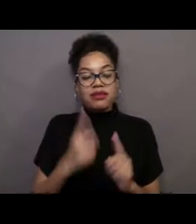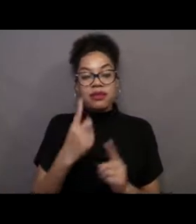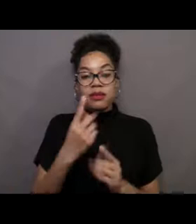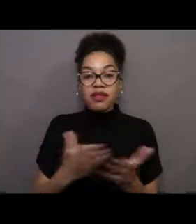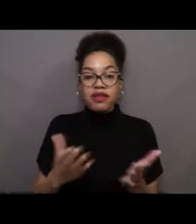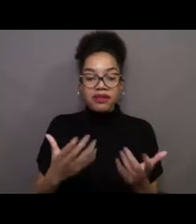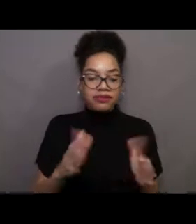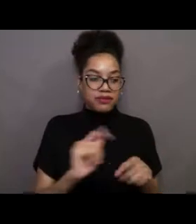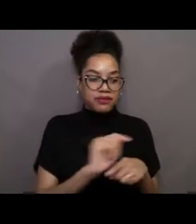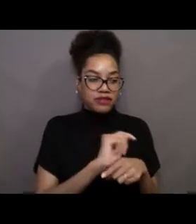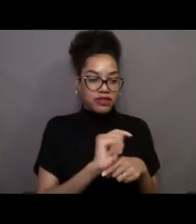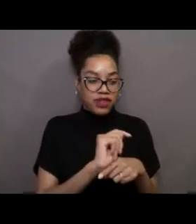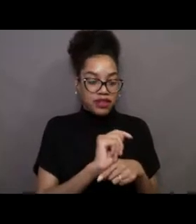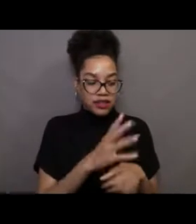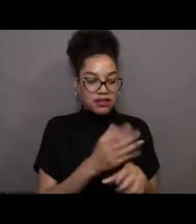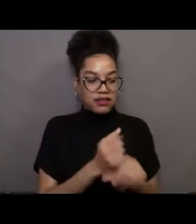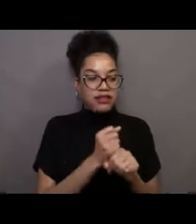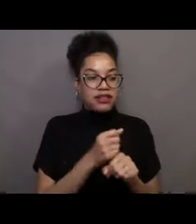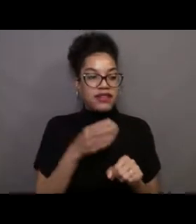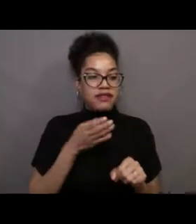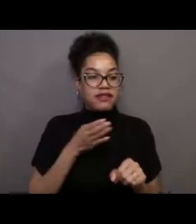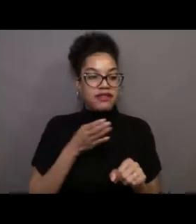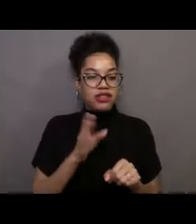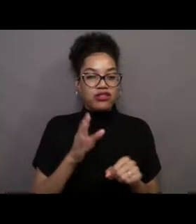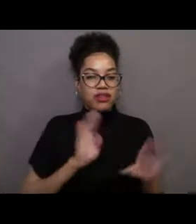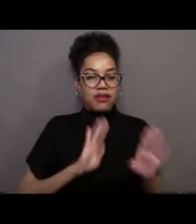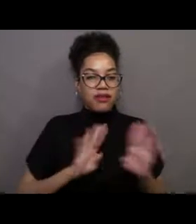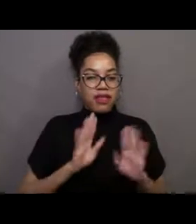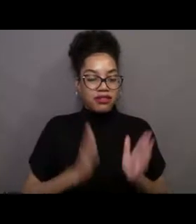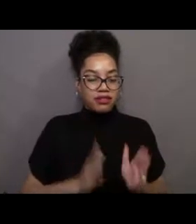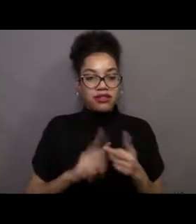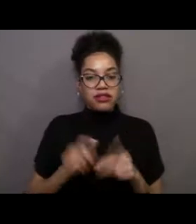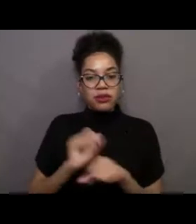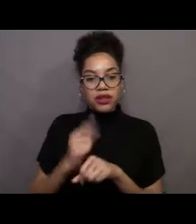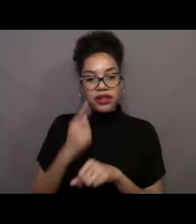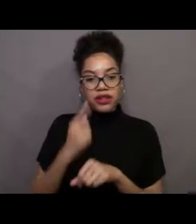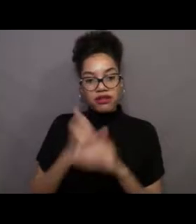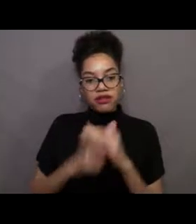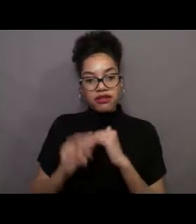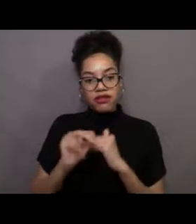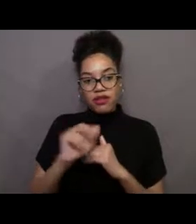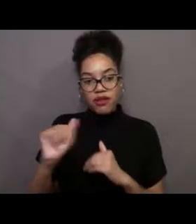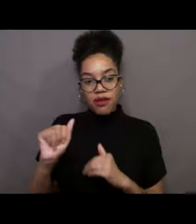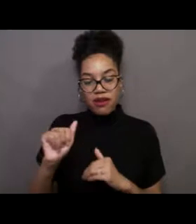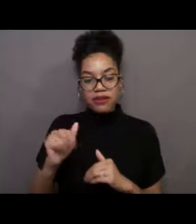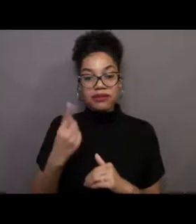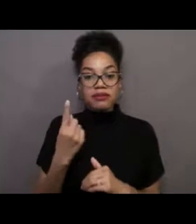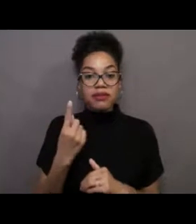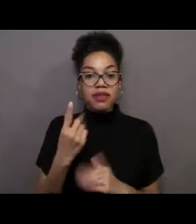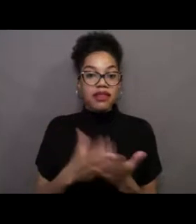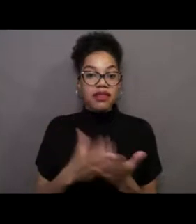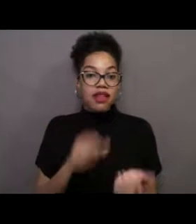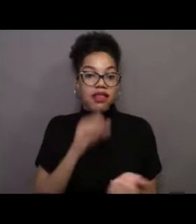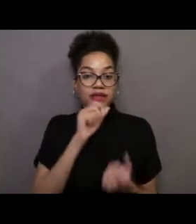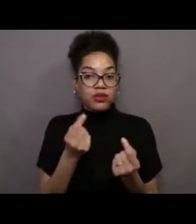and working in this education role for NOAA, as a hobby of mine, I also am very creative. I like to draw and create things.